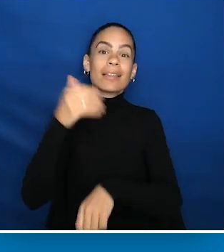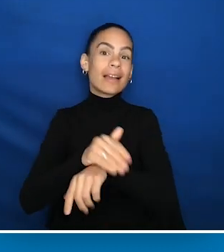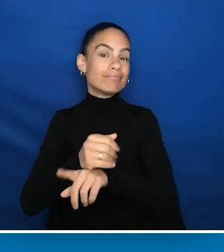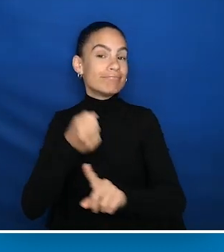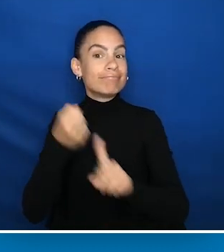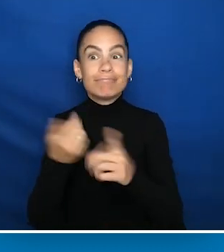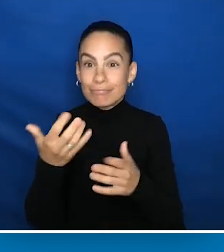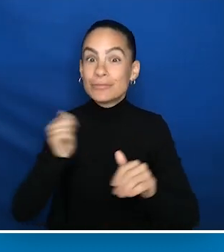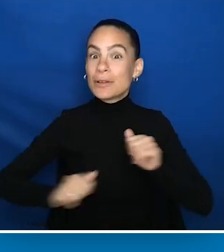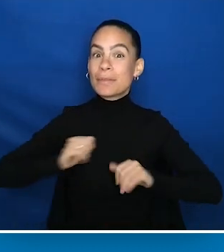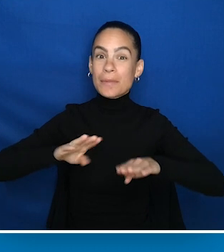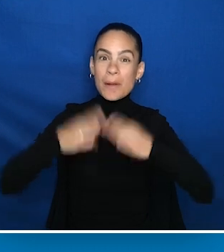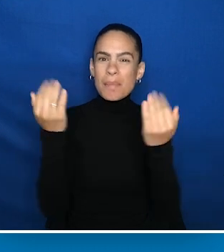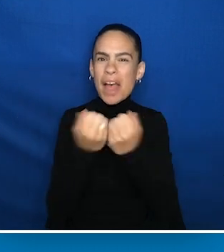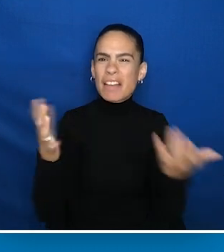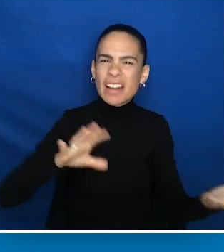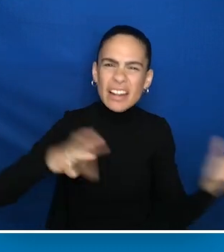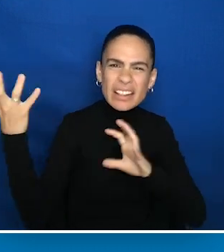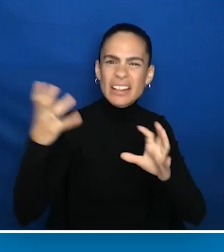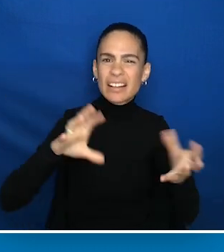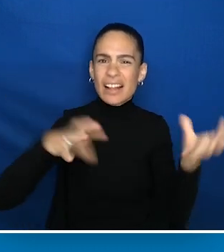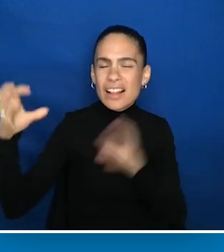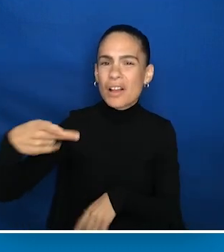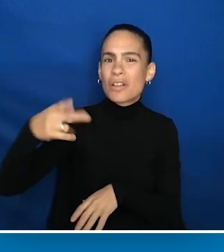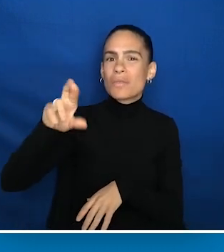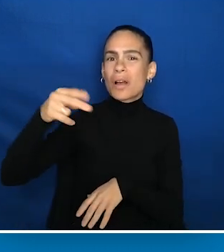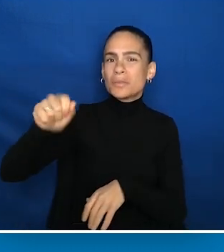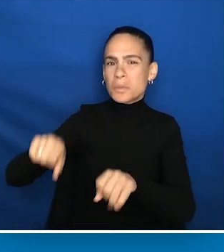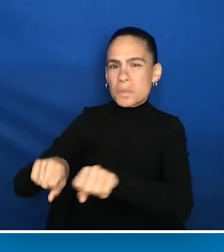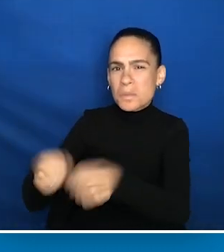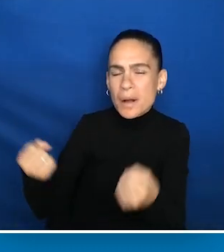where props were breaking and people were forgetting lines. and a fire broke out backstage.